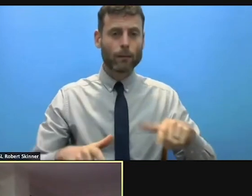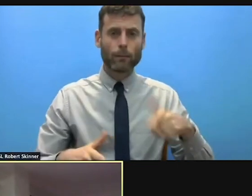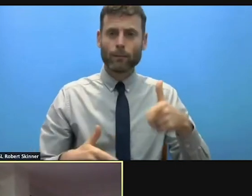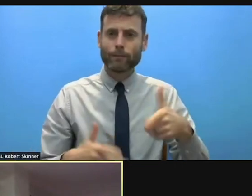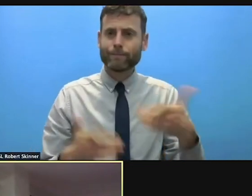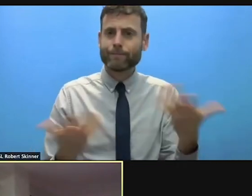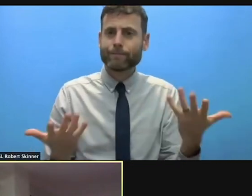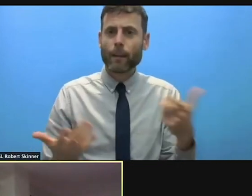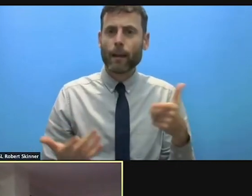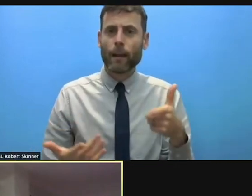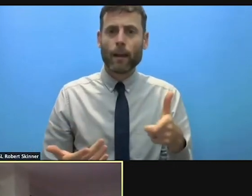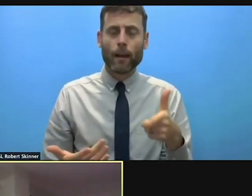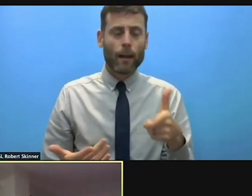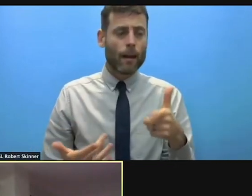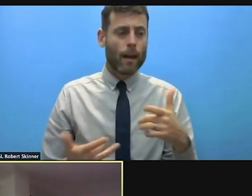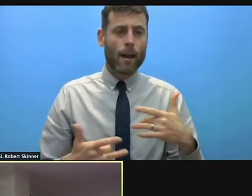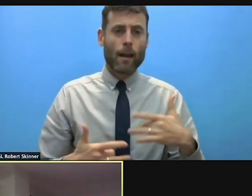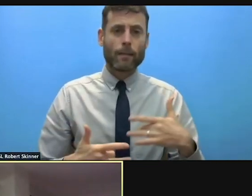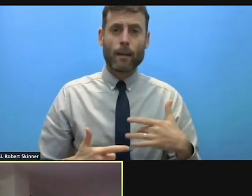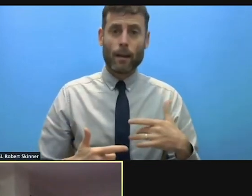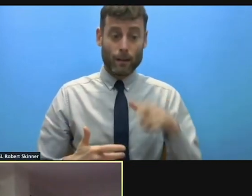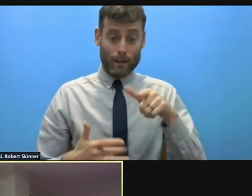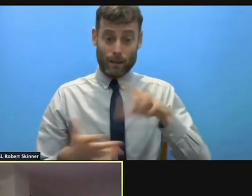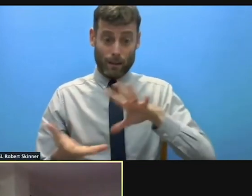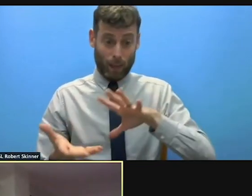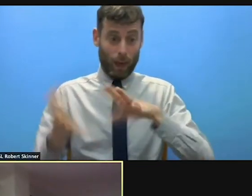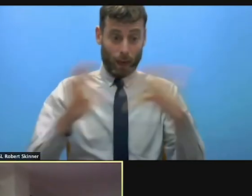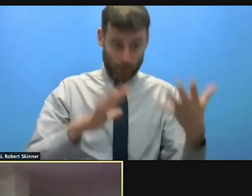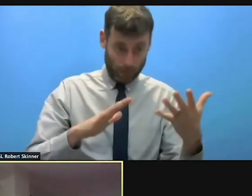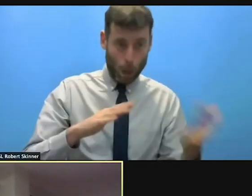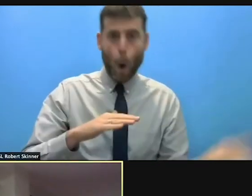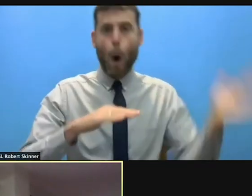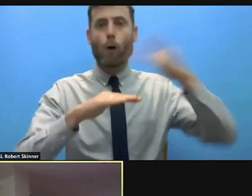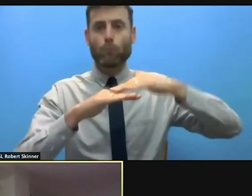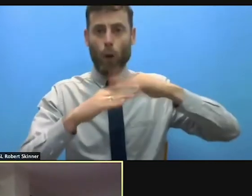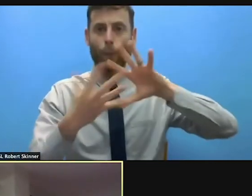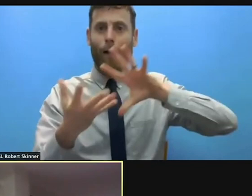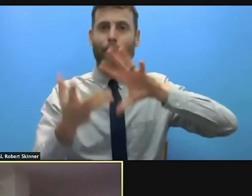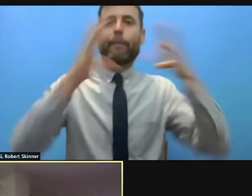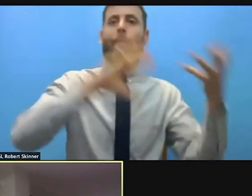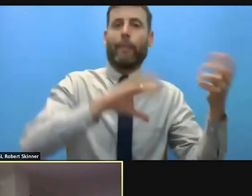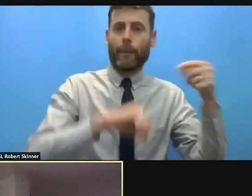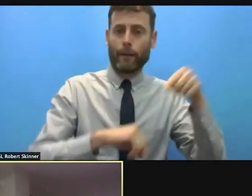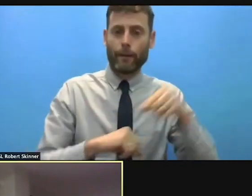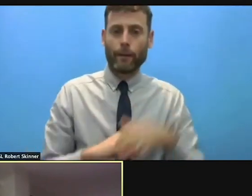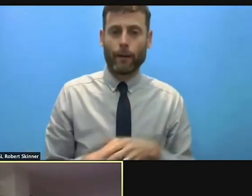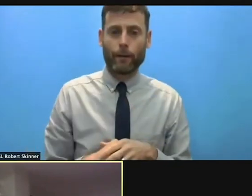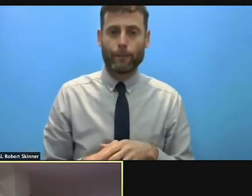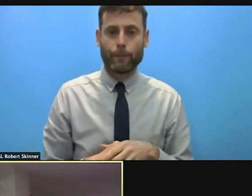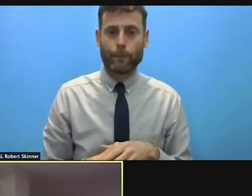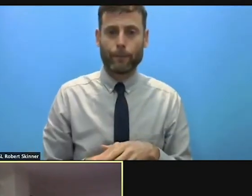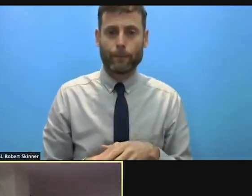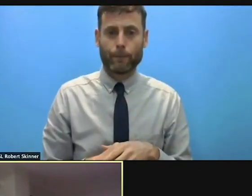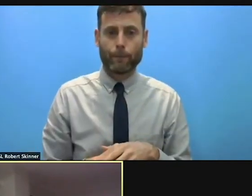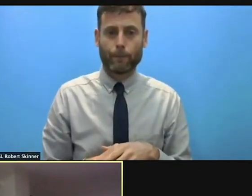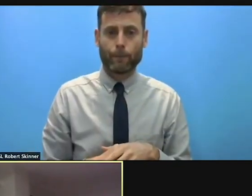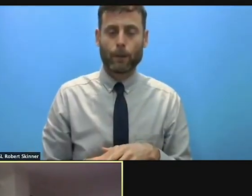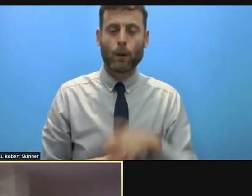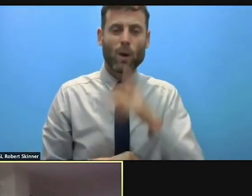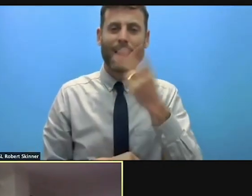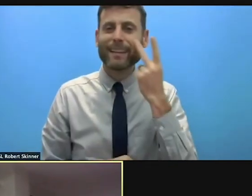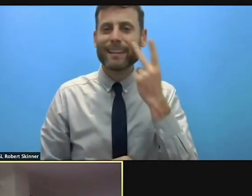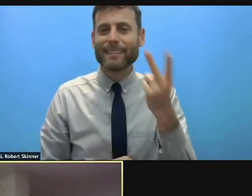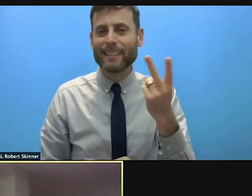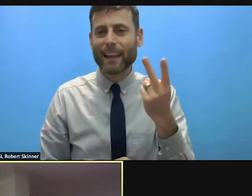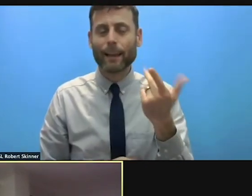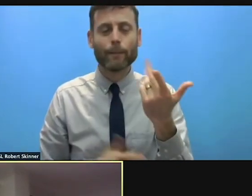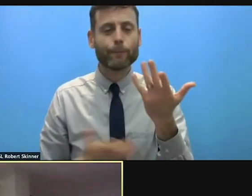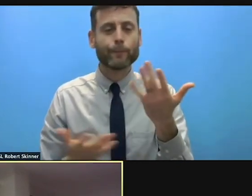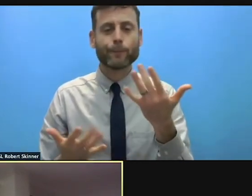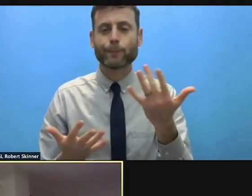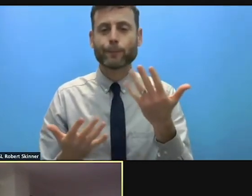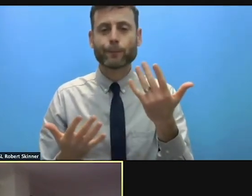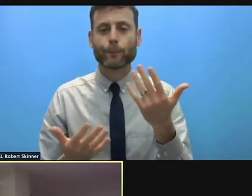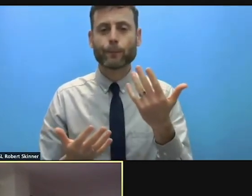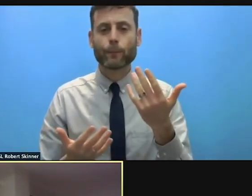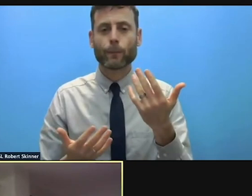risk of the disaster occurring. For example, in a place where there's low onset hazards, effects of